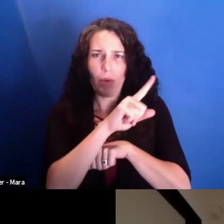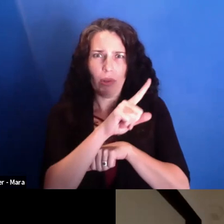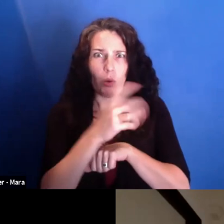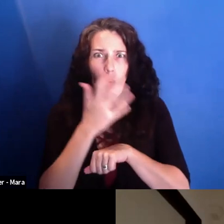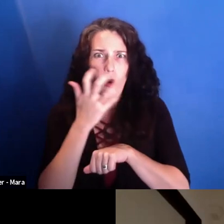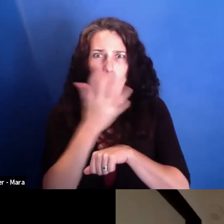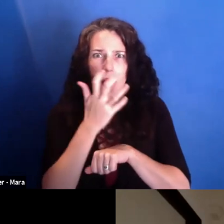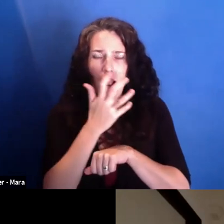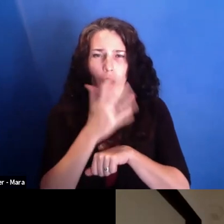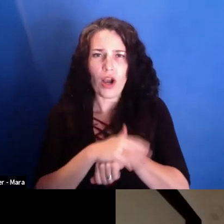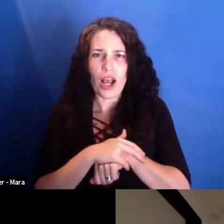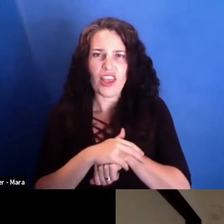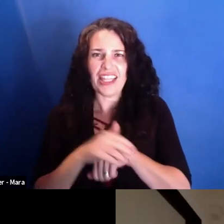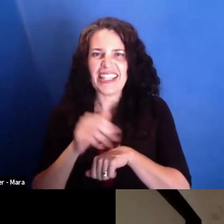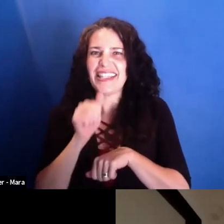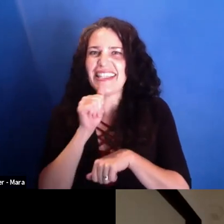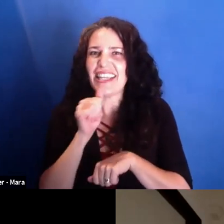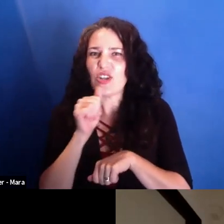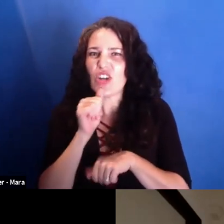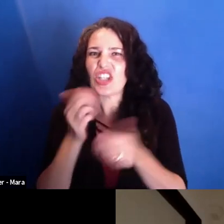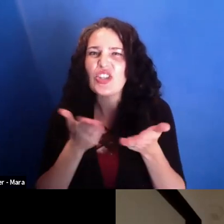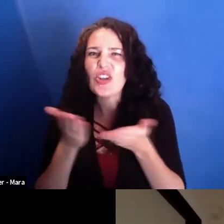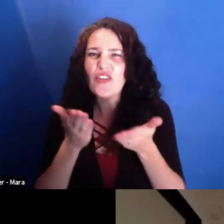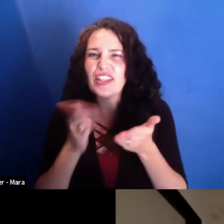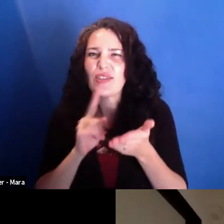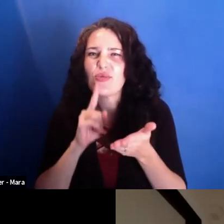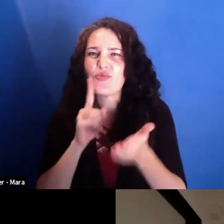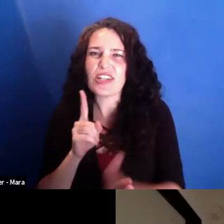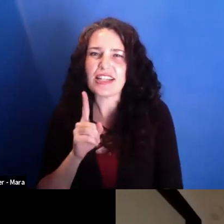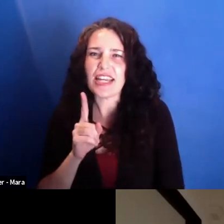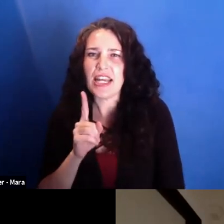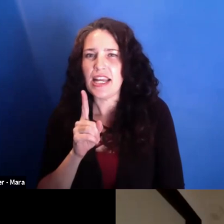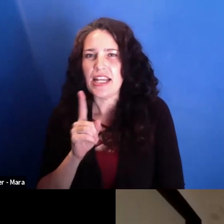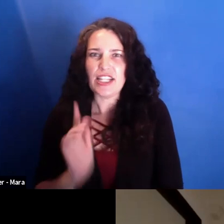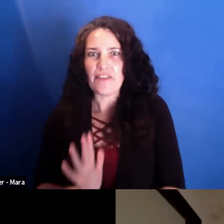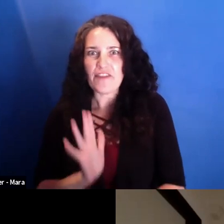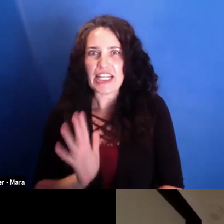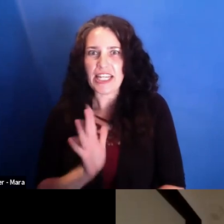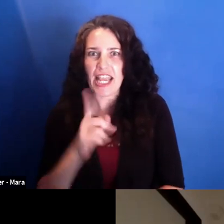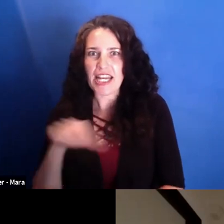They're sending now a film director to spy on us. That's smart of them.